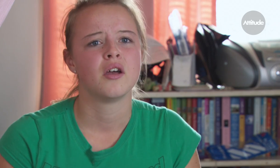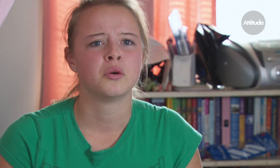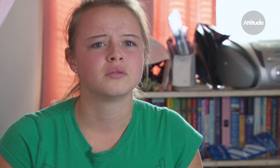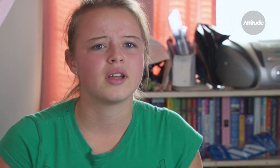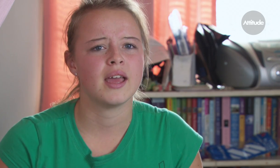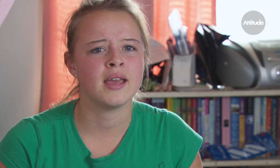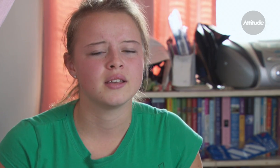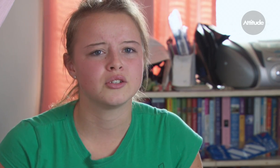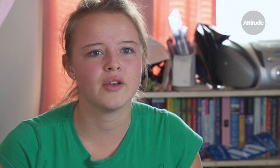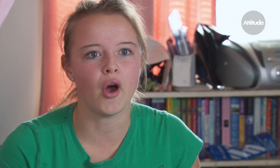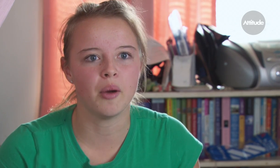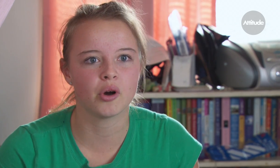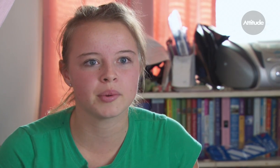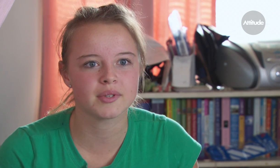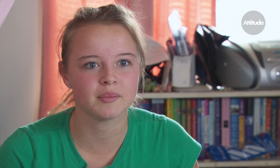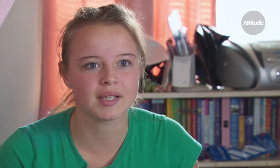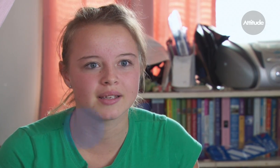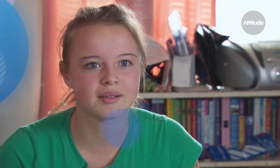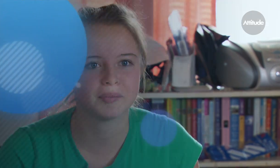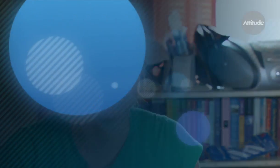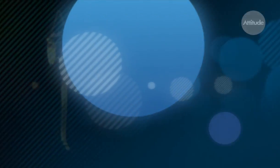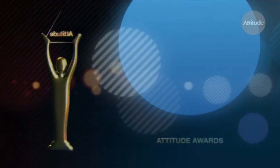Hey do you have an eye problem or something!?